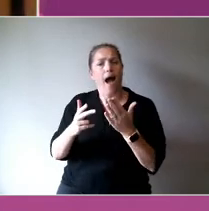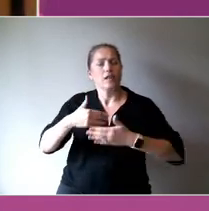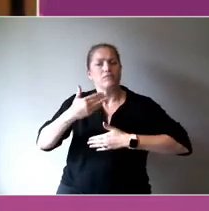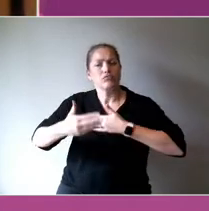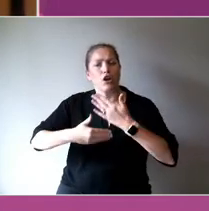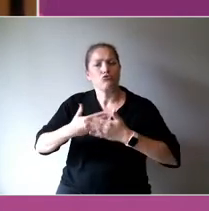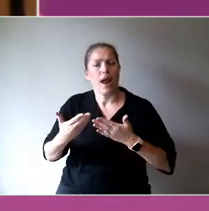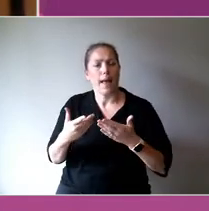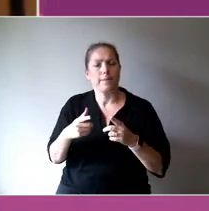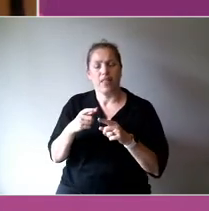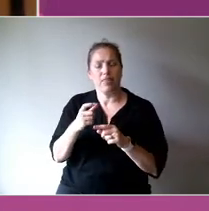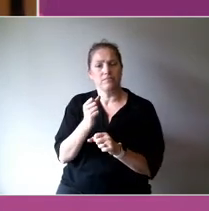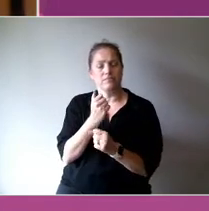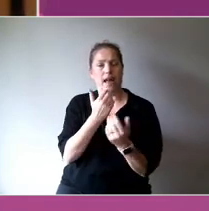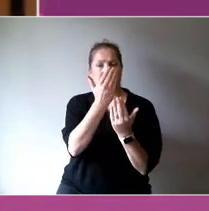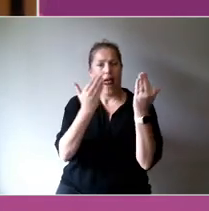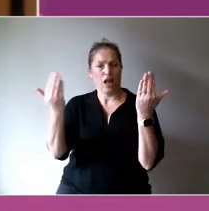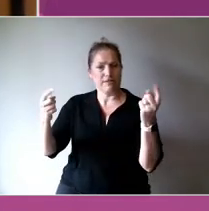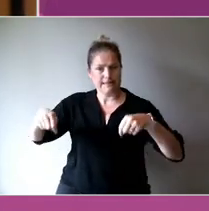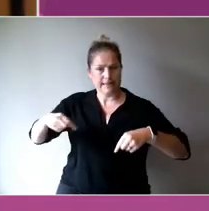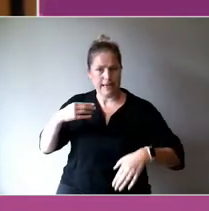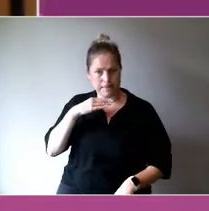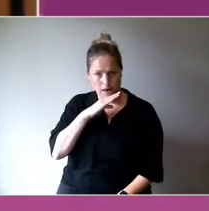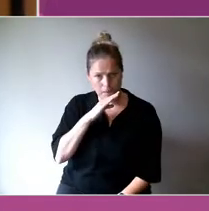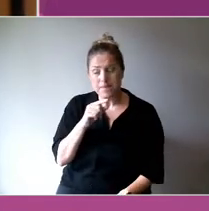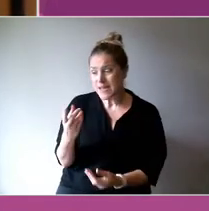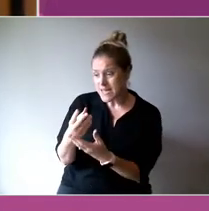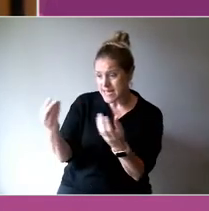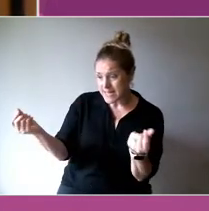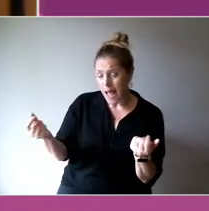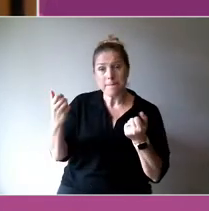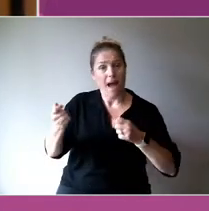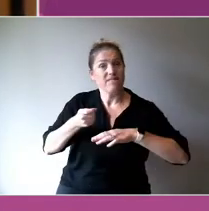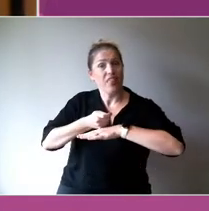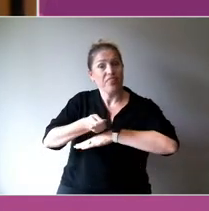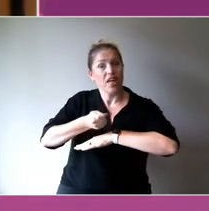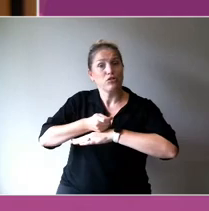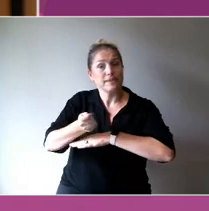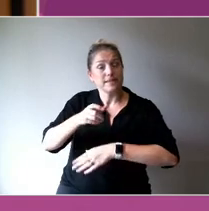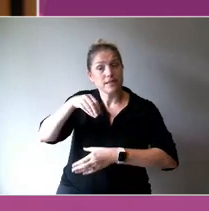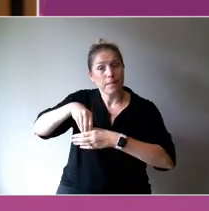Those - some of them have a therapeutic component, but the exhibitions are about artistry and